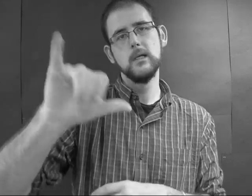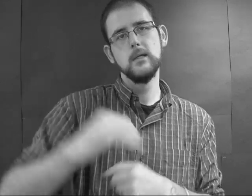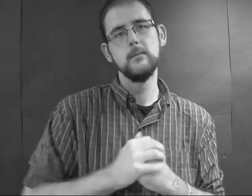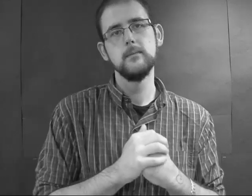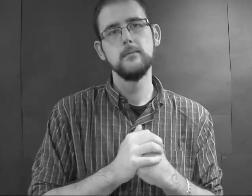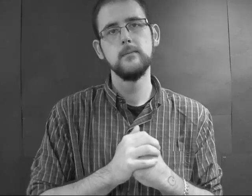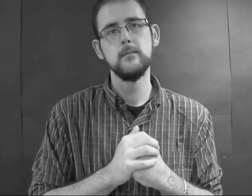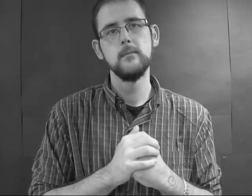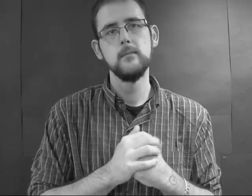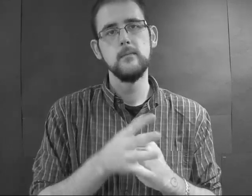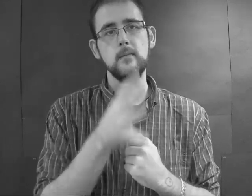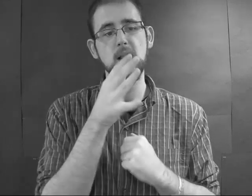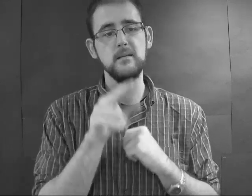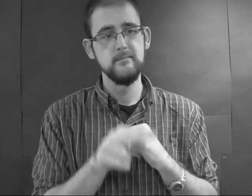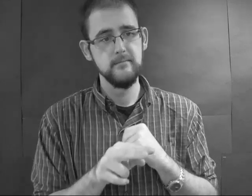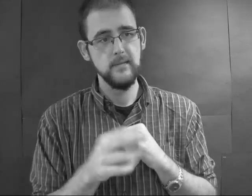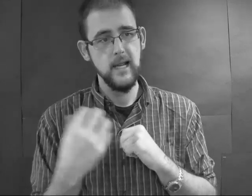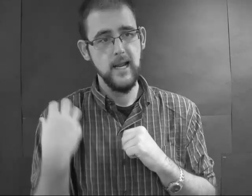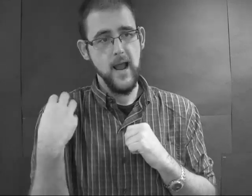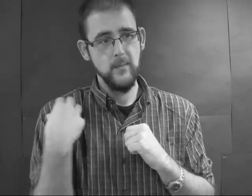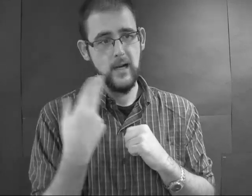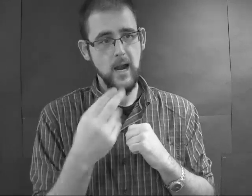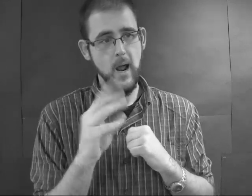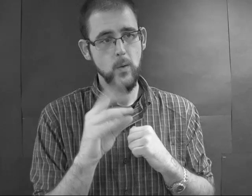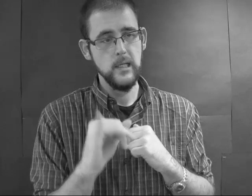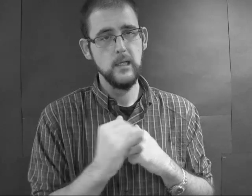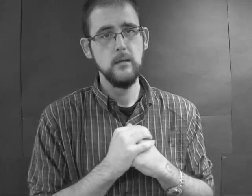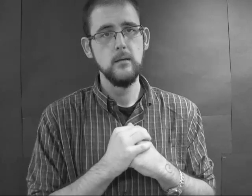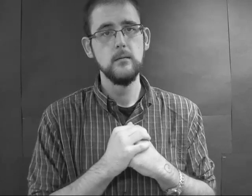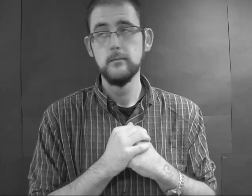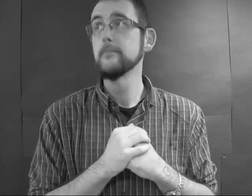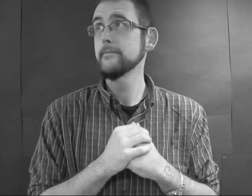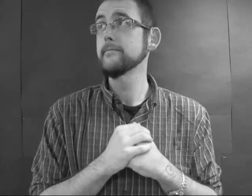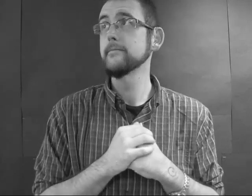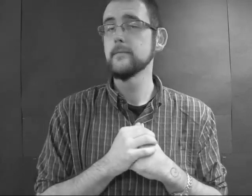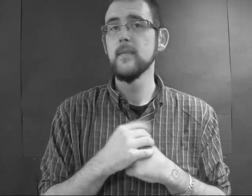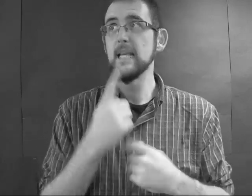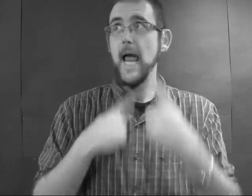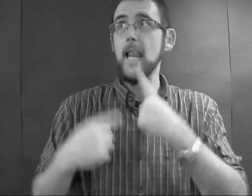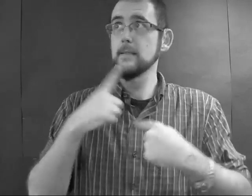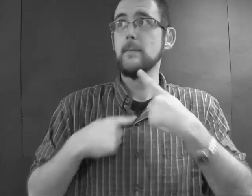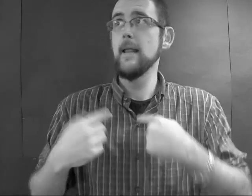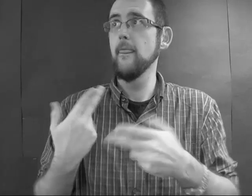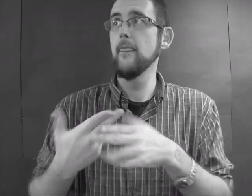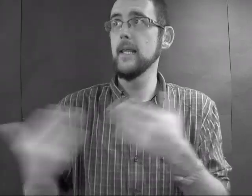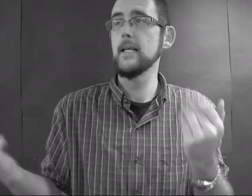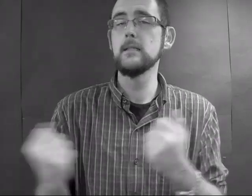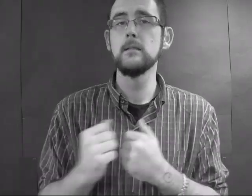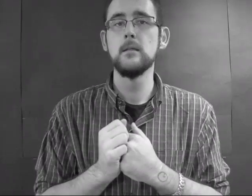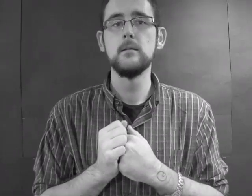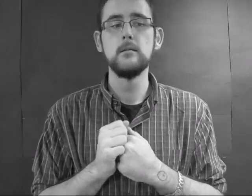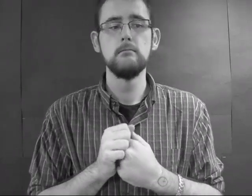The mother is dubious, but Regan says that he tells him things.